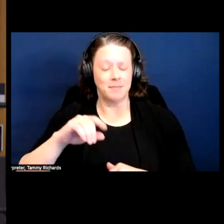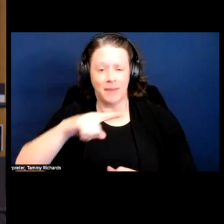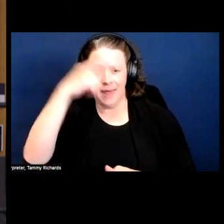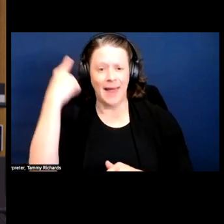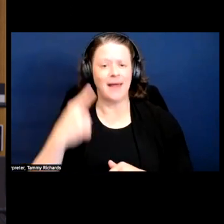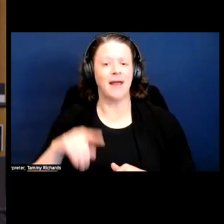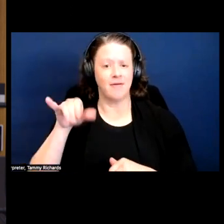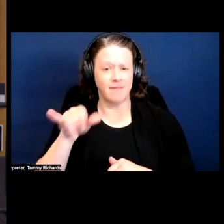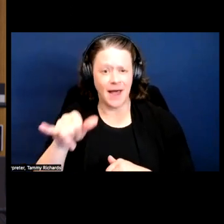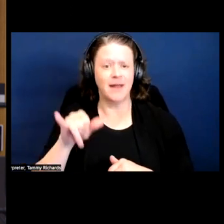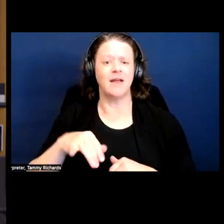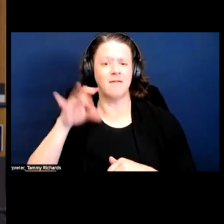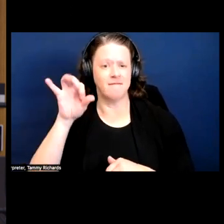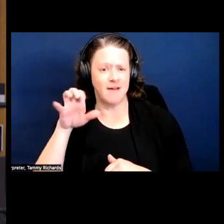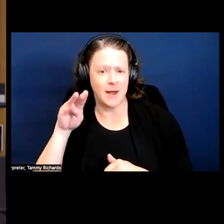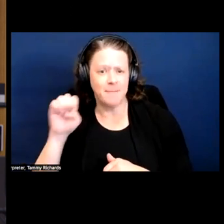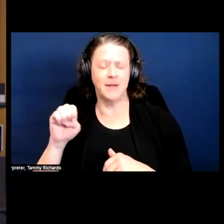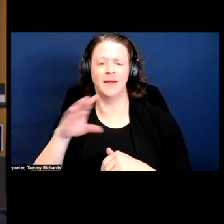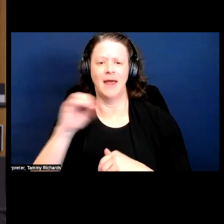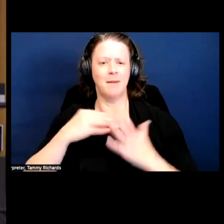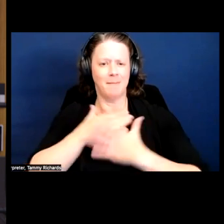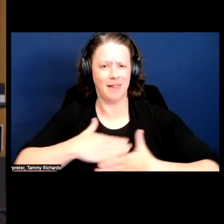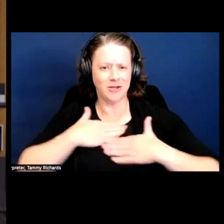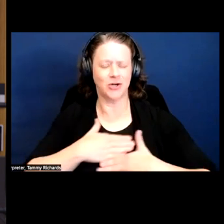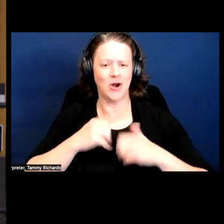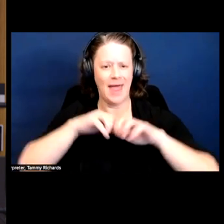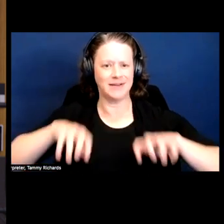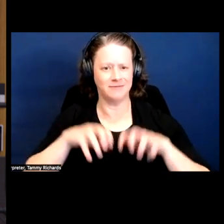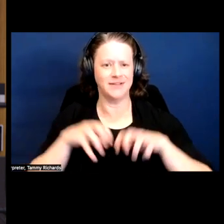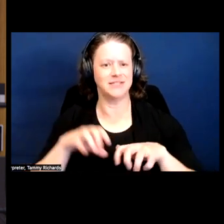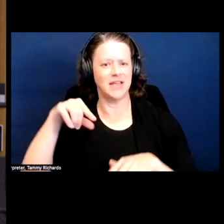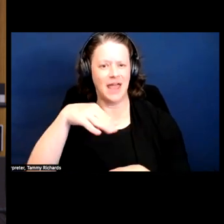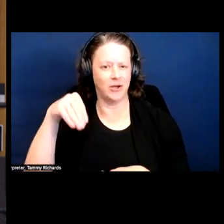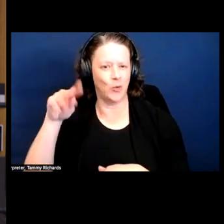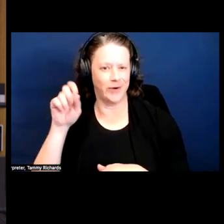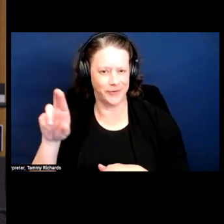She is active on Twitter with more than 40,000 followers.